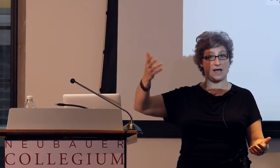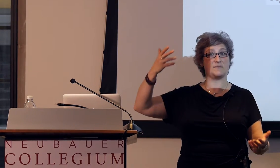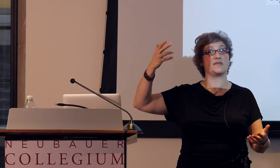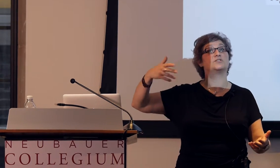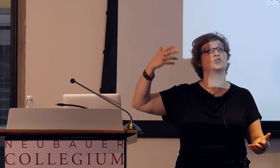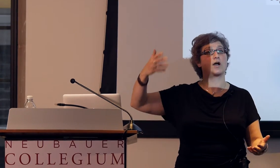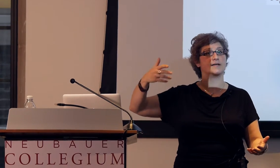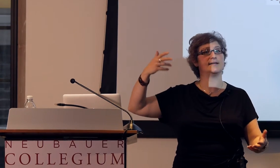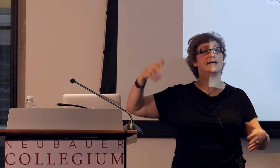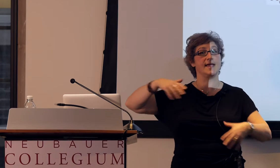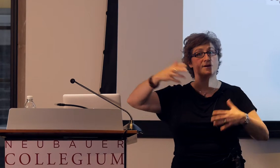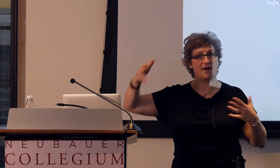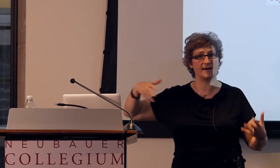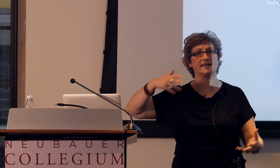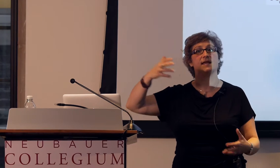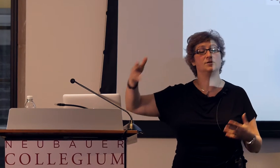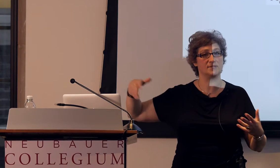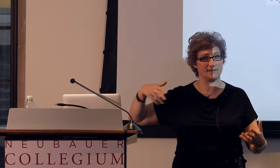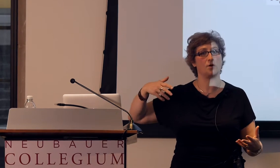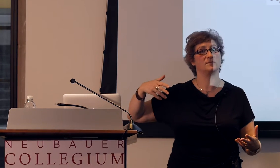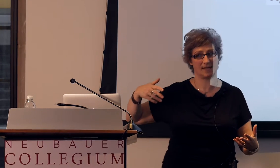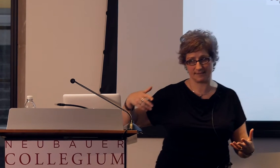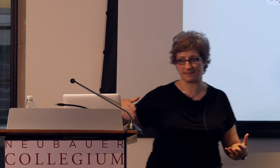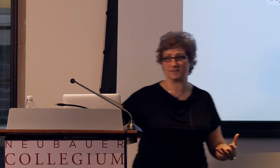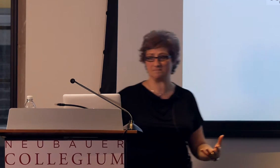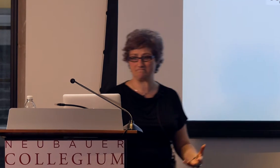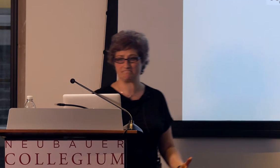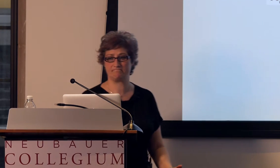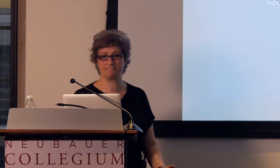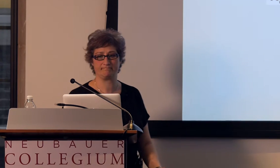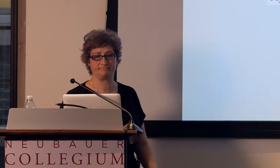that they started interacting using the homesign system.